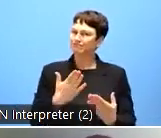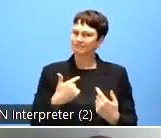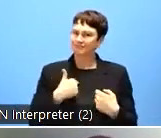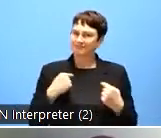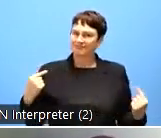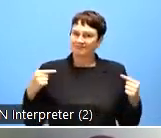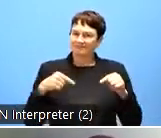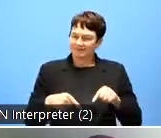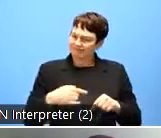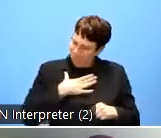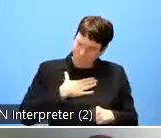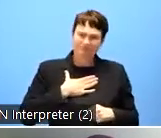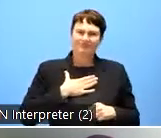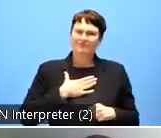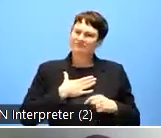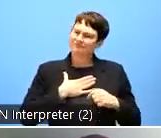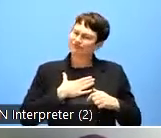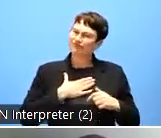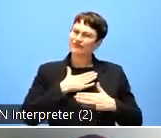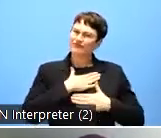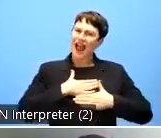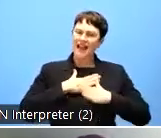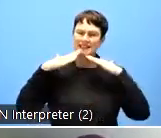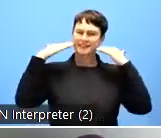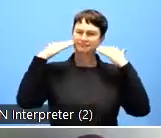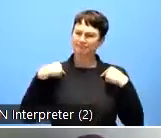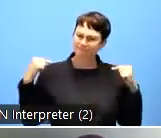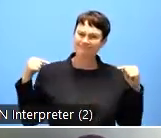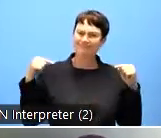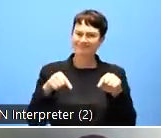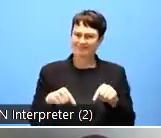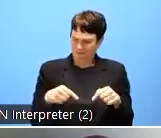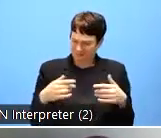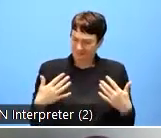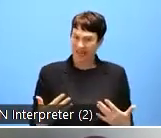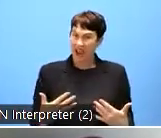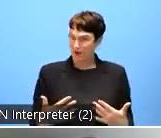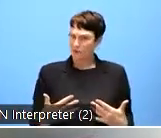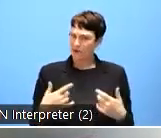celebrate the second anniversary of the Web Accessibility Directive, which was, indeed